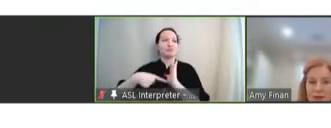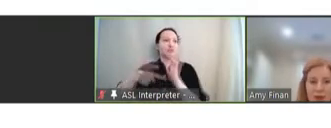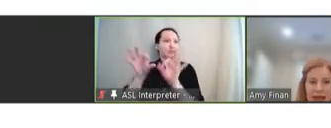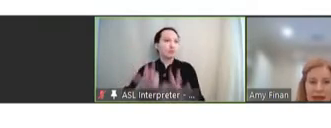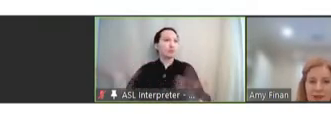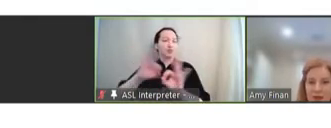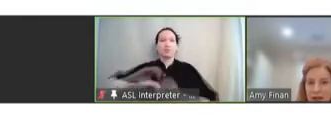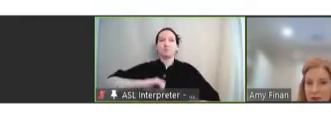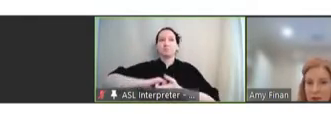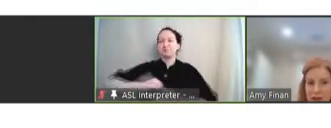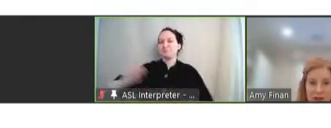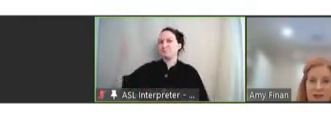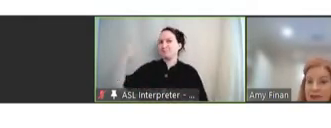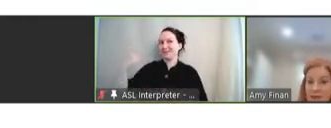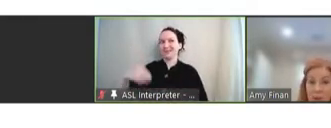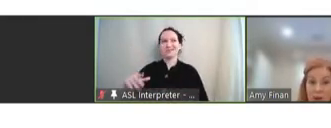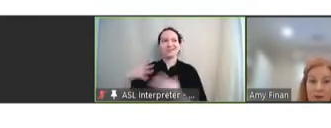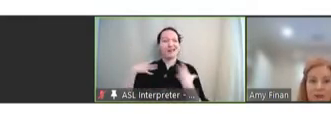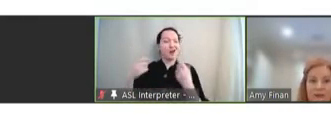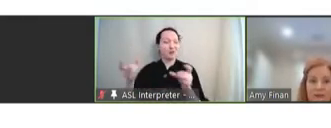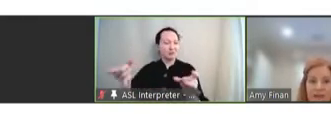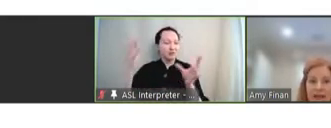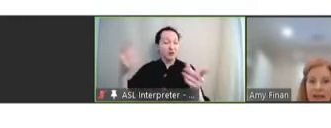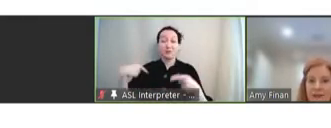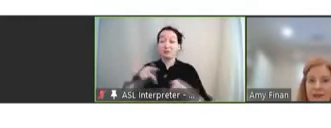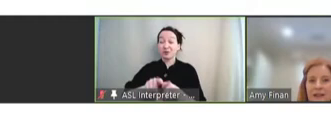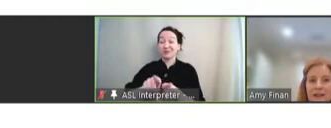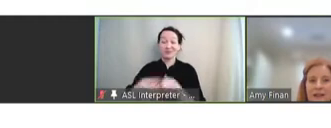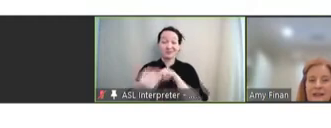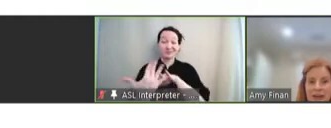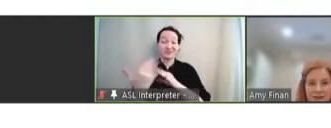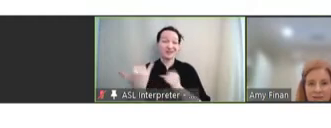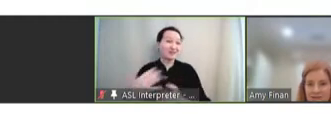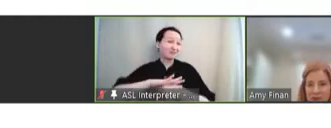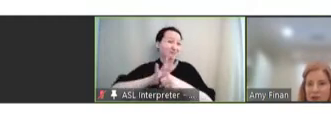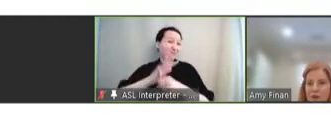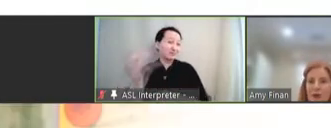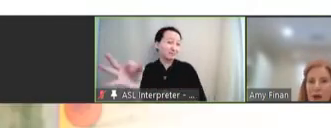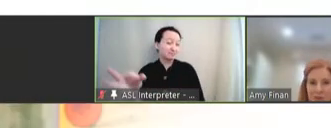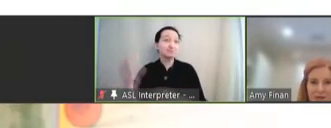the past health crises and the one that we're facing now. Next slide. This will be rapid